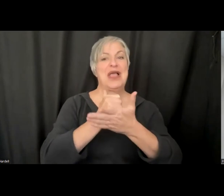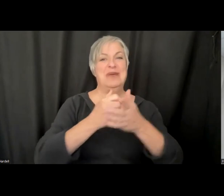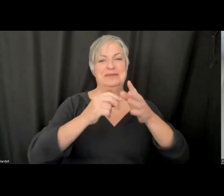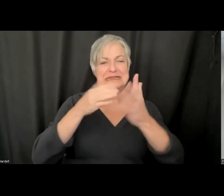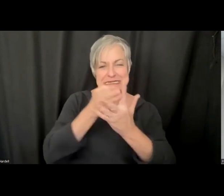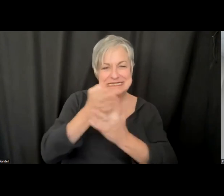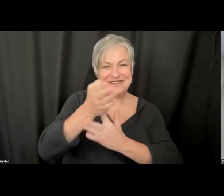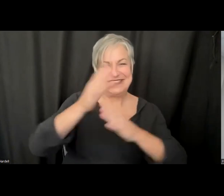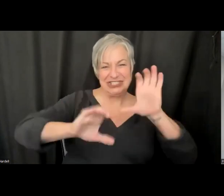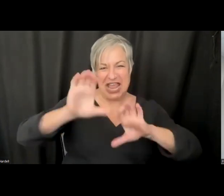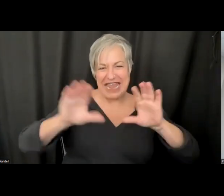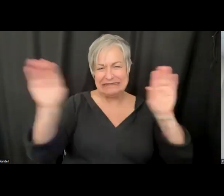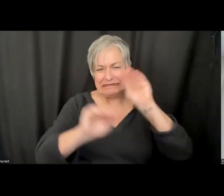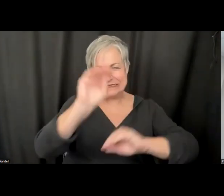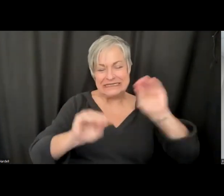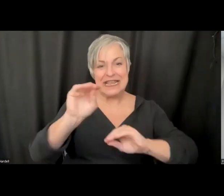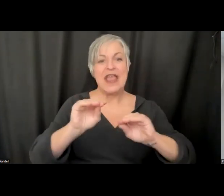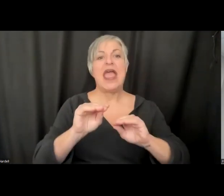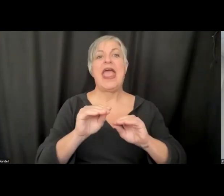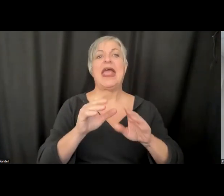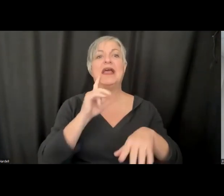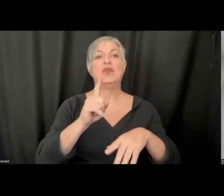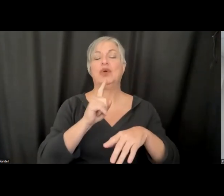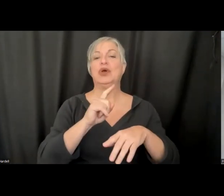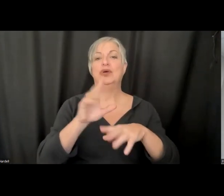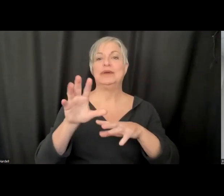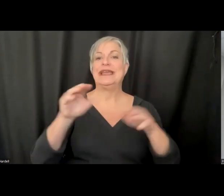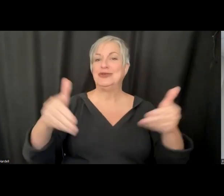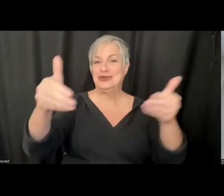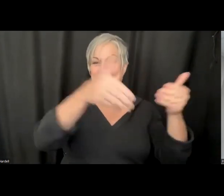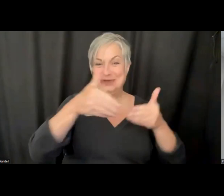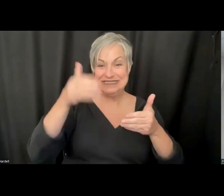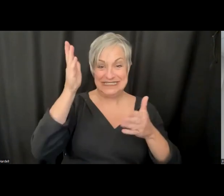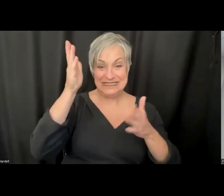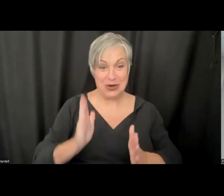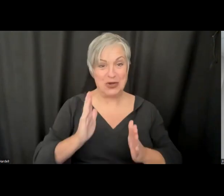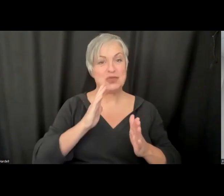and we are going to quarterback the discussion afterwards. We are really open and friendly as a group, so that he have any